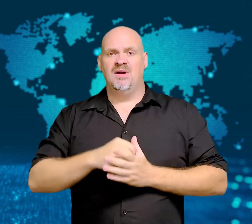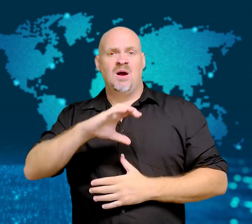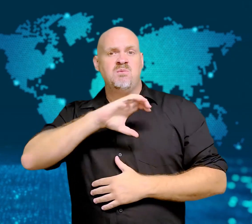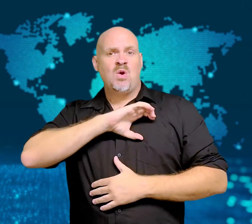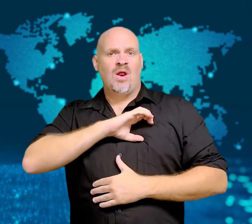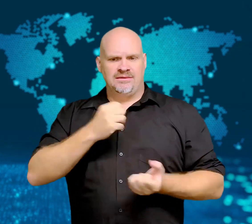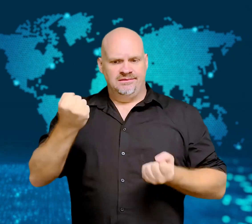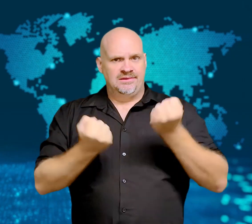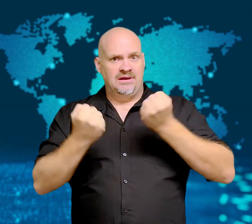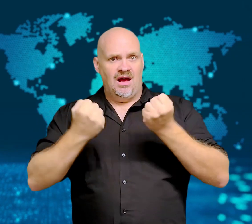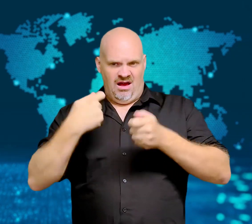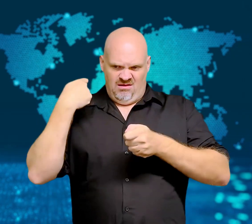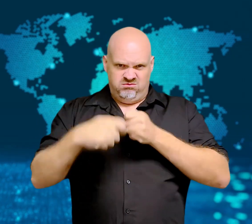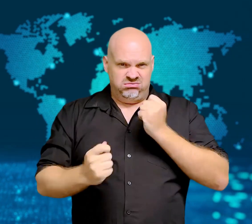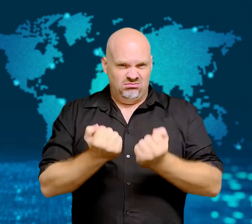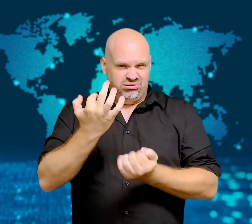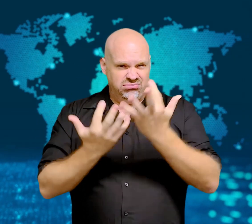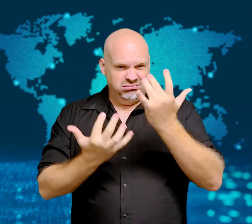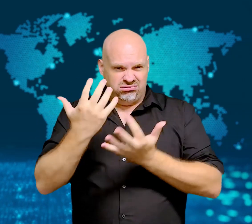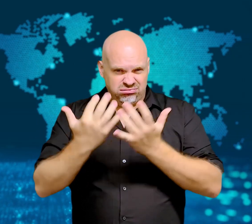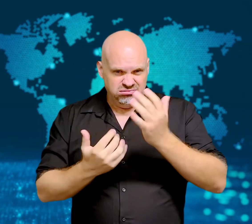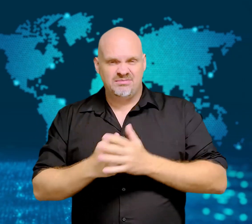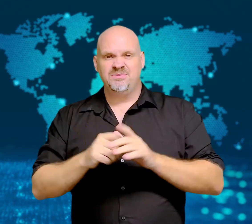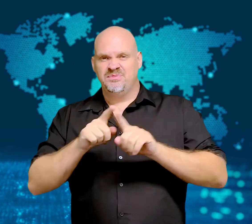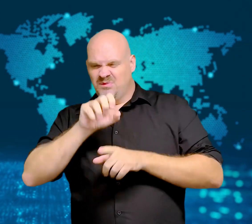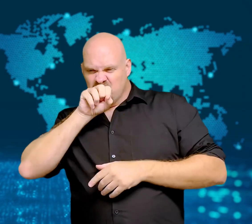anti-government phrases.